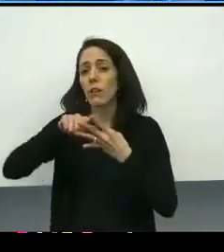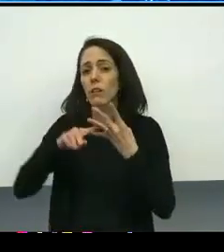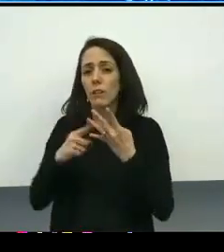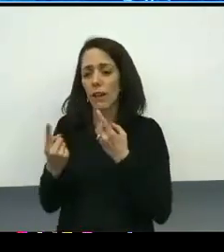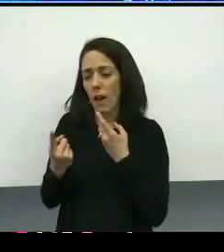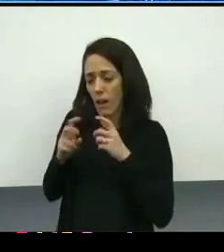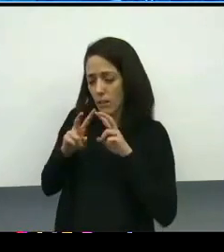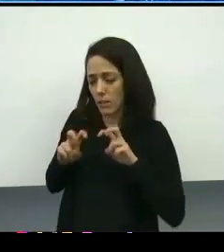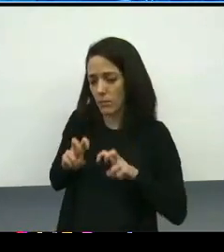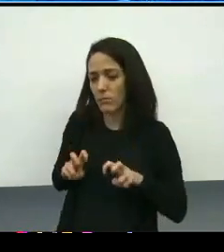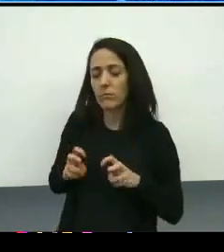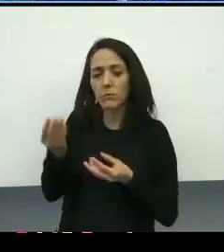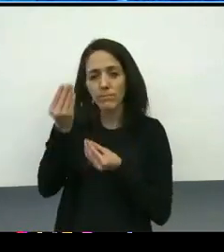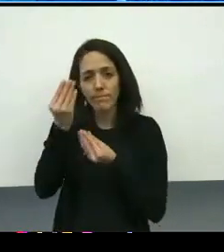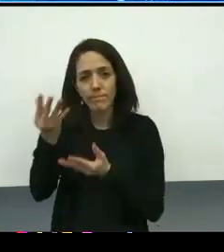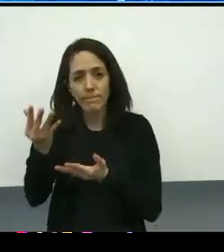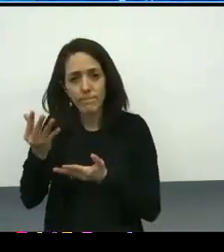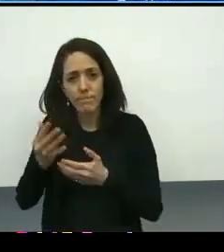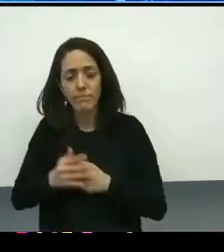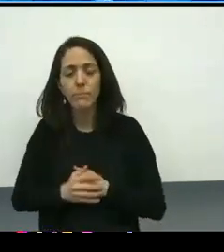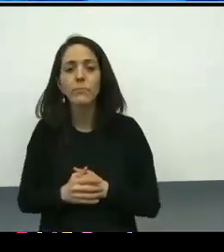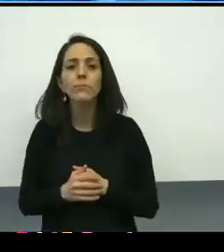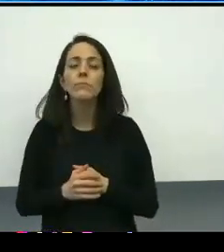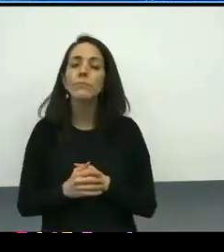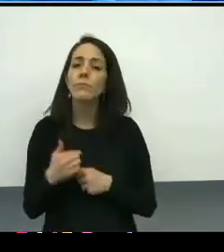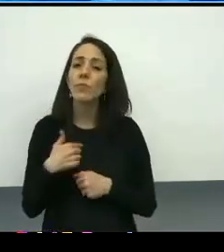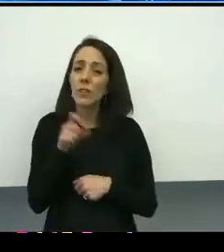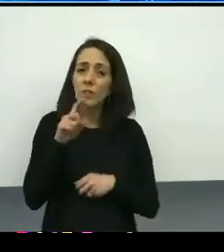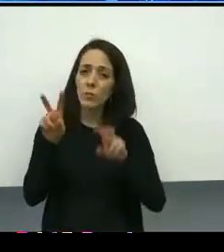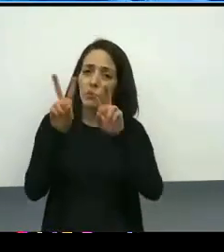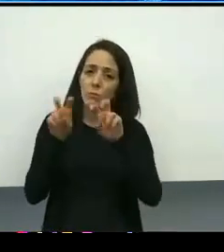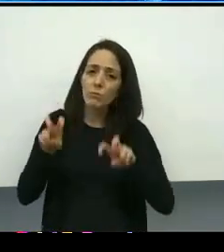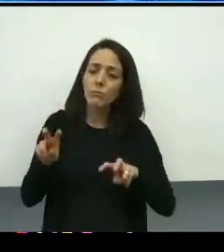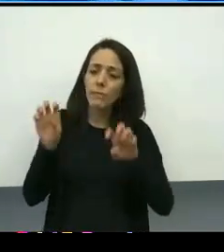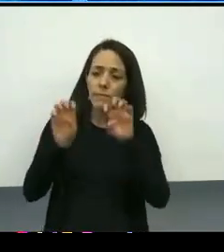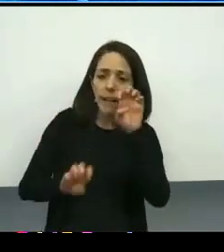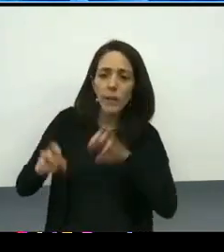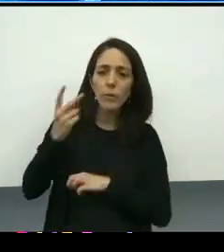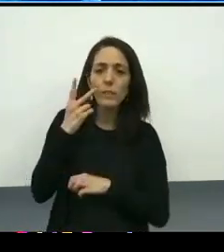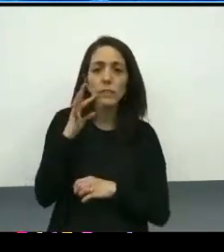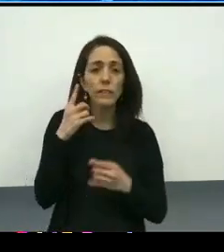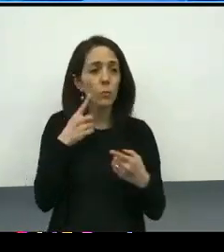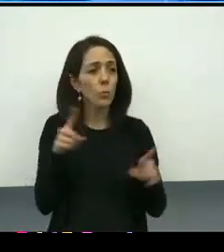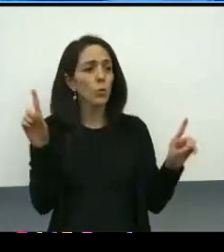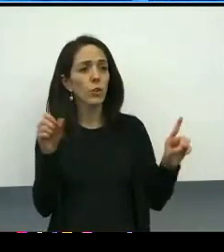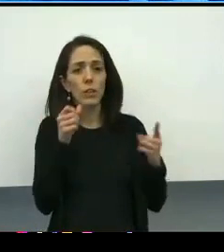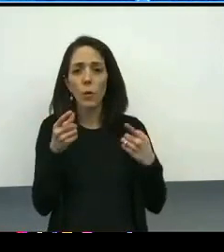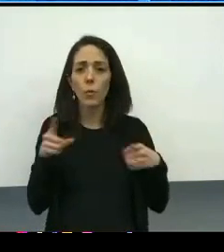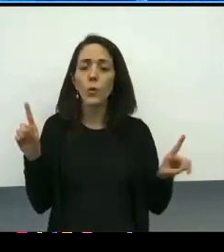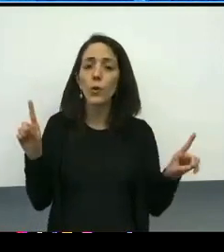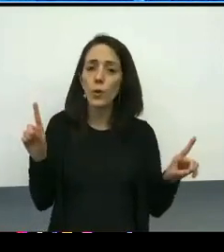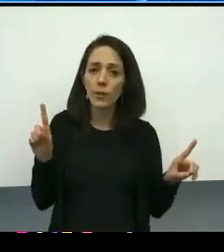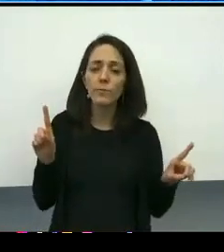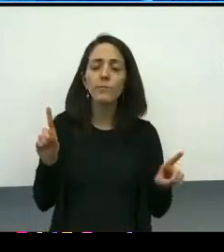we need to evaluate the effectiveness of it. We will stop each six months to step back and look to see